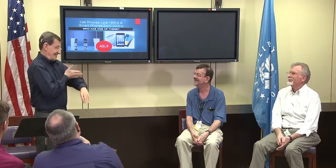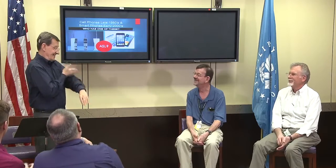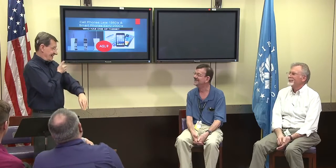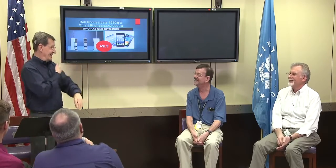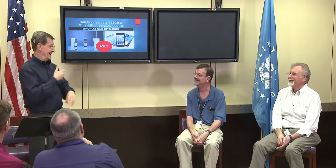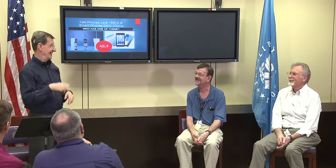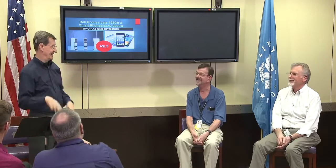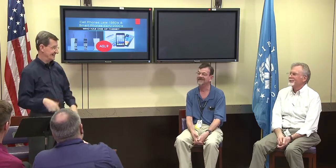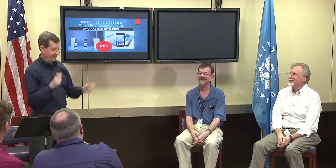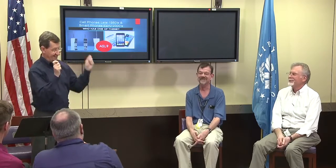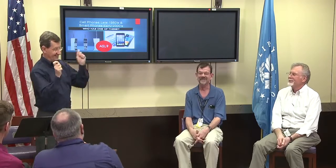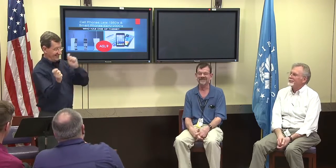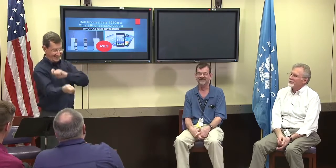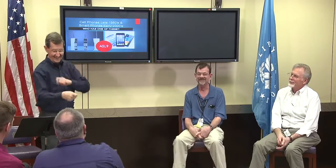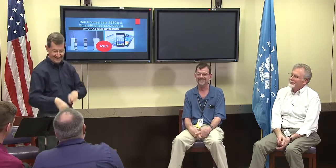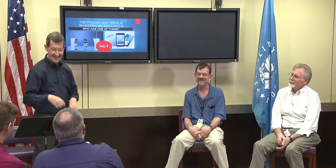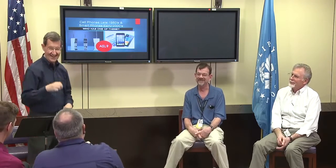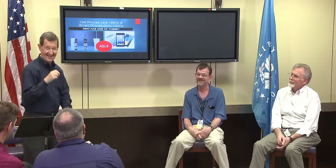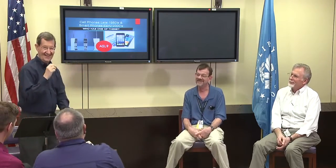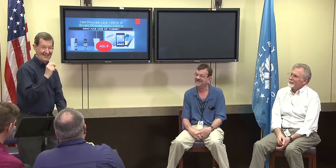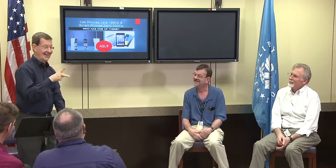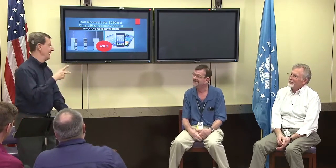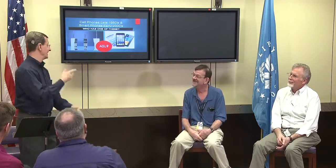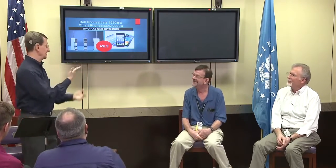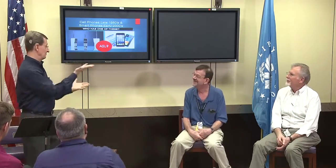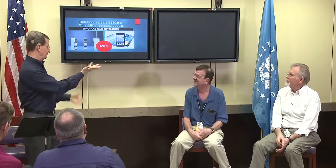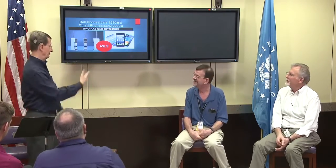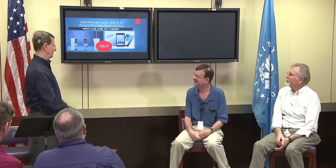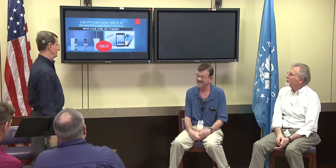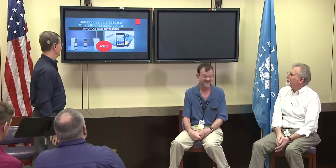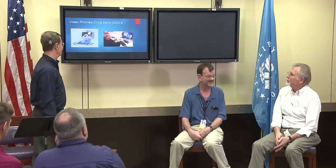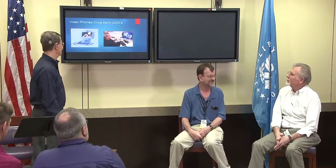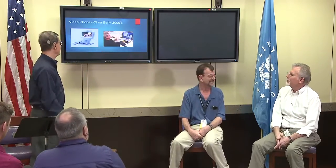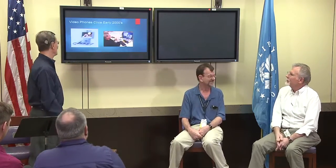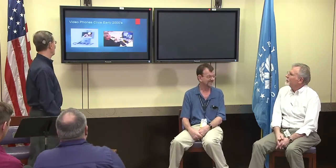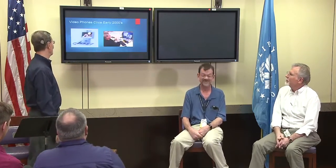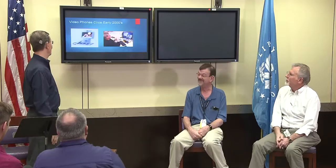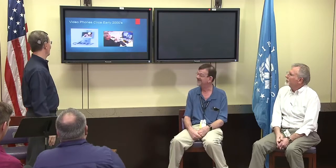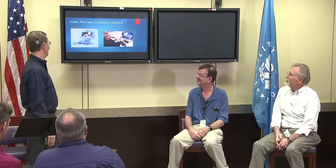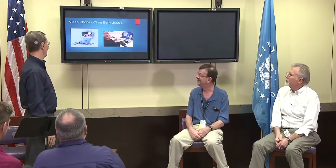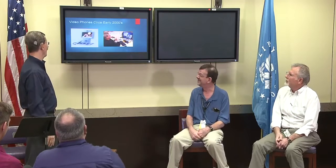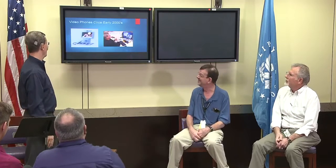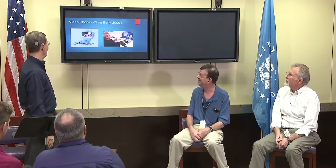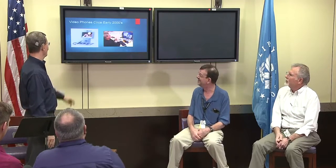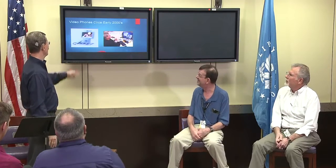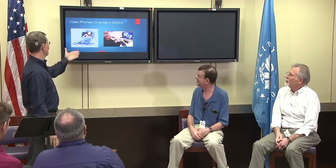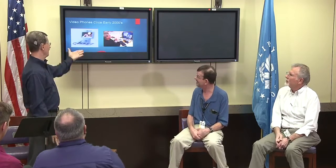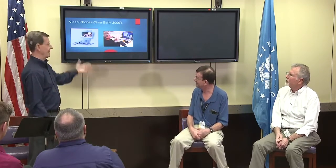when we saw all of this progress incrementally over time, alright.